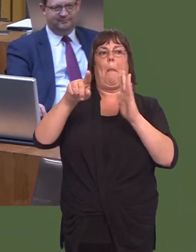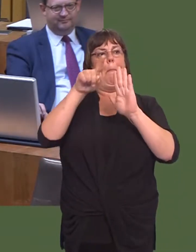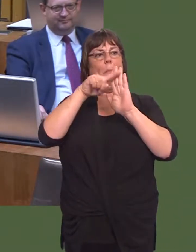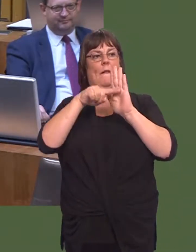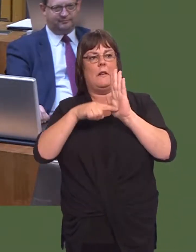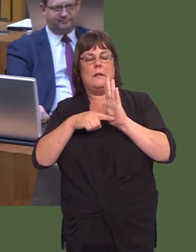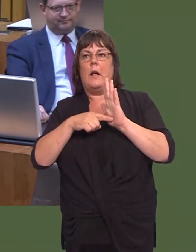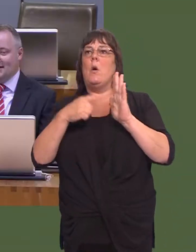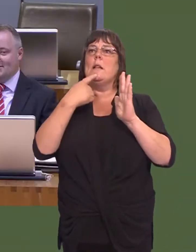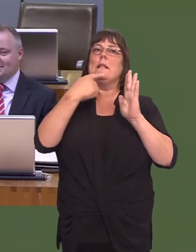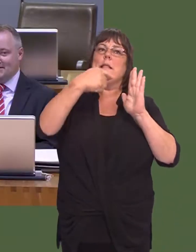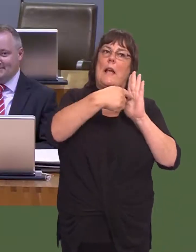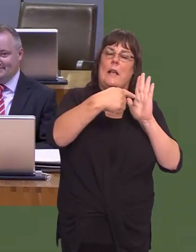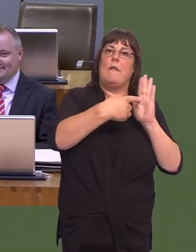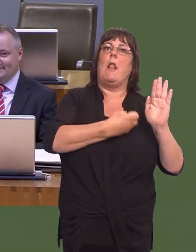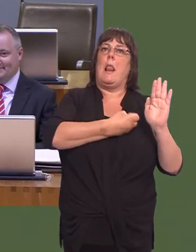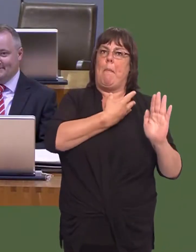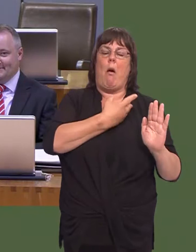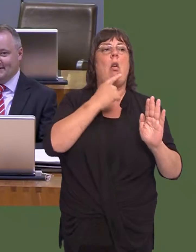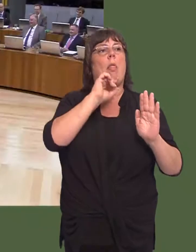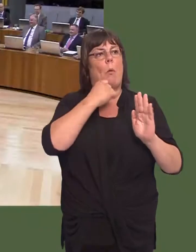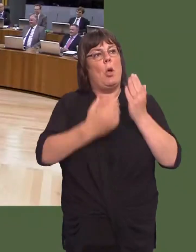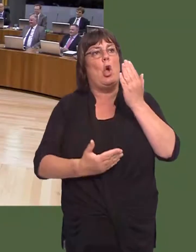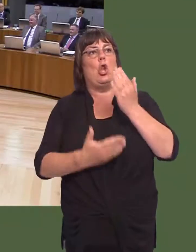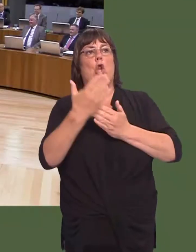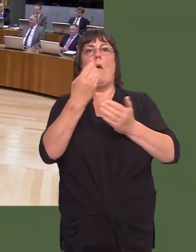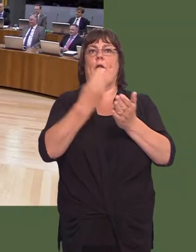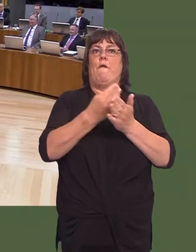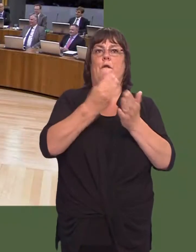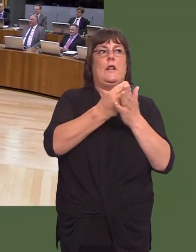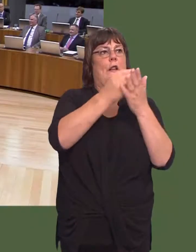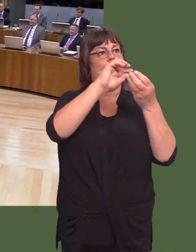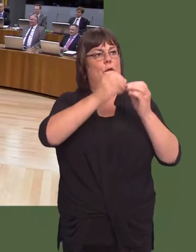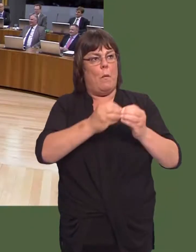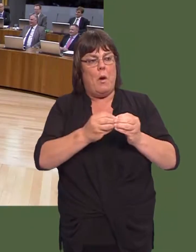that there will be a new funding formula that reflects the needs of different nations and